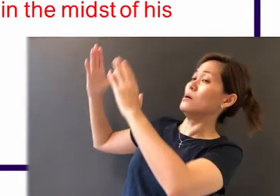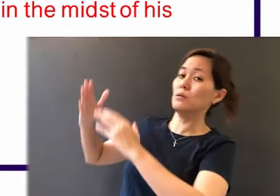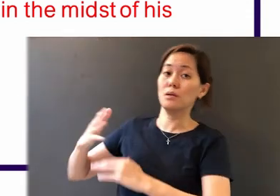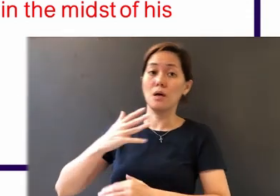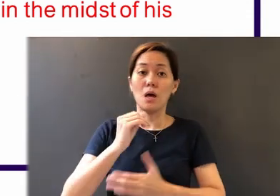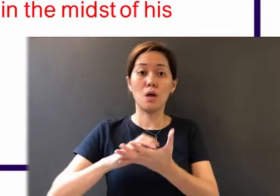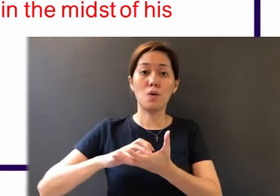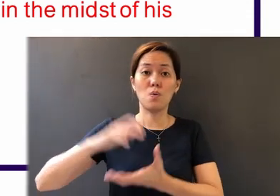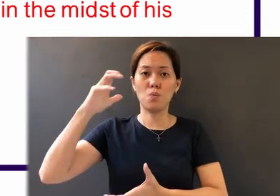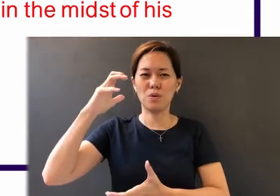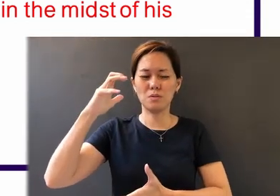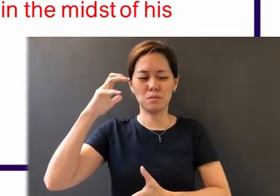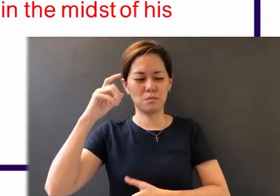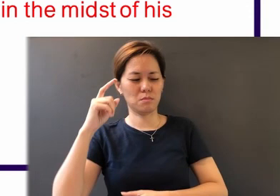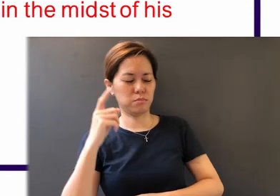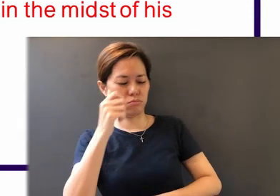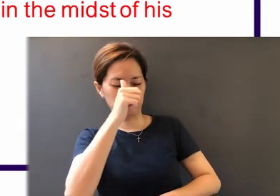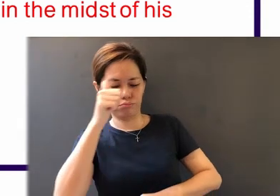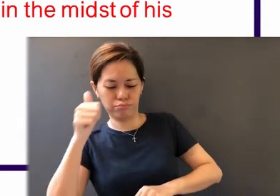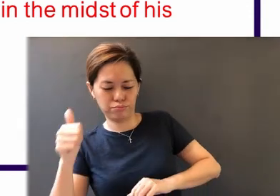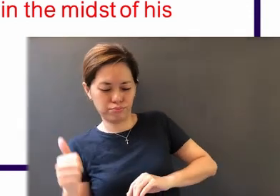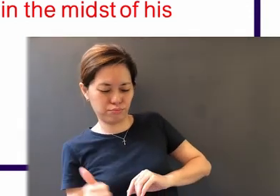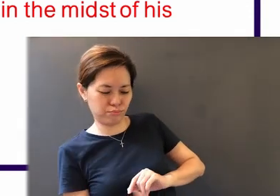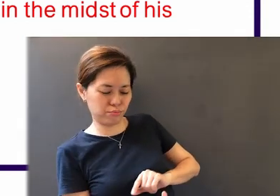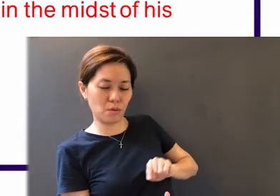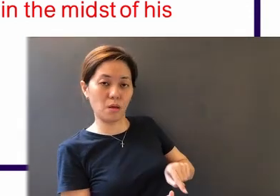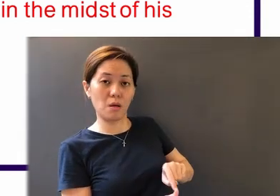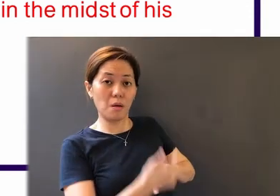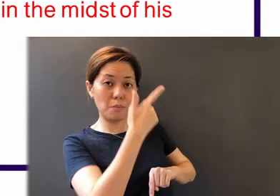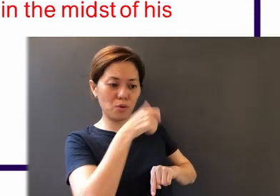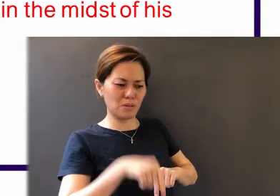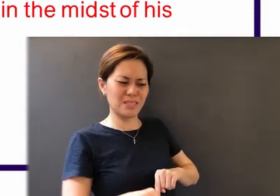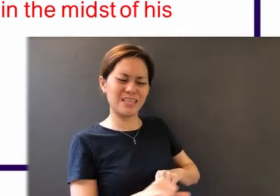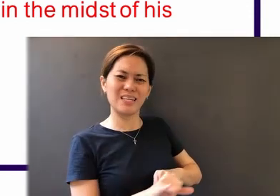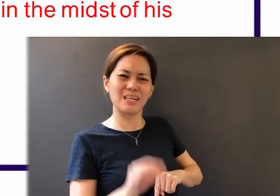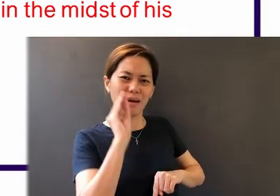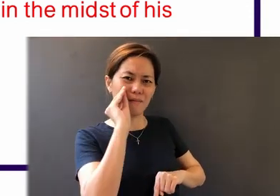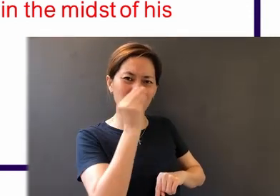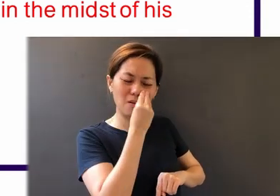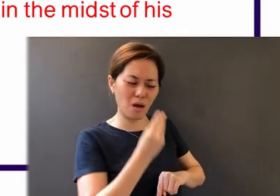he is like a flower of the grass, he will pass away. For the